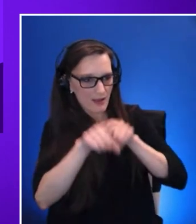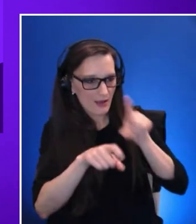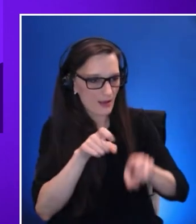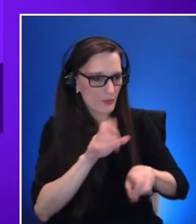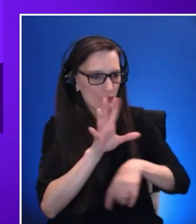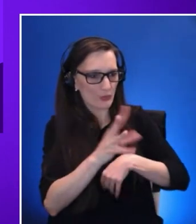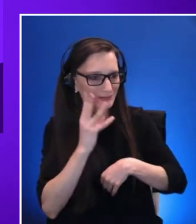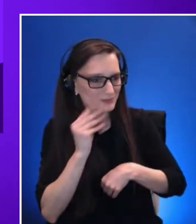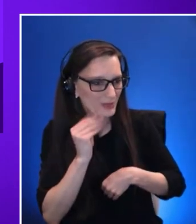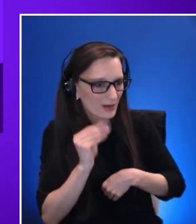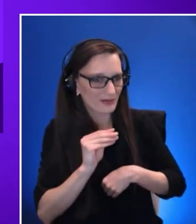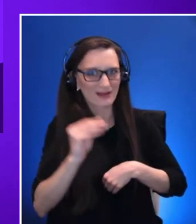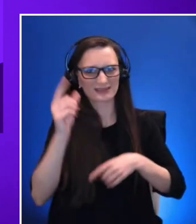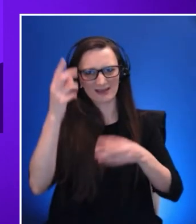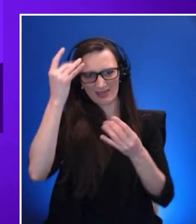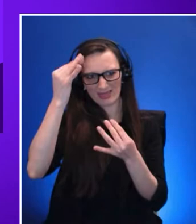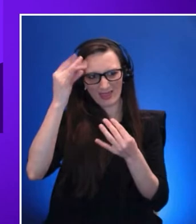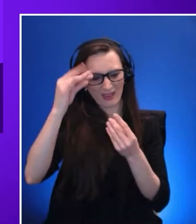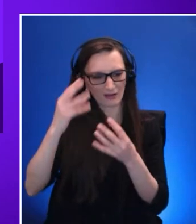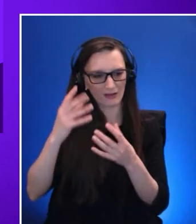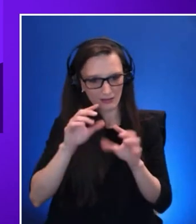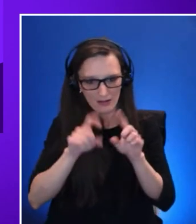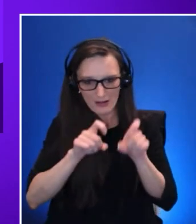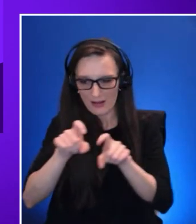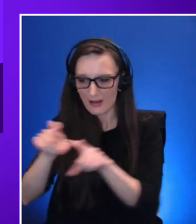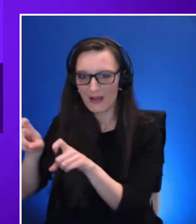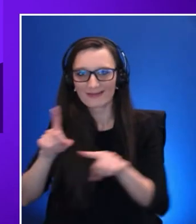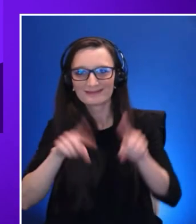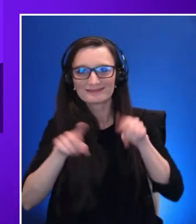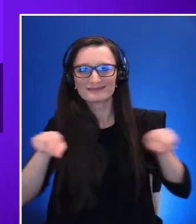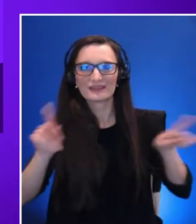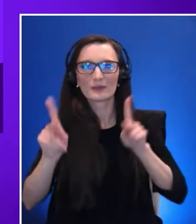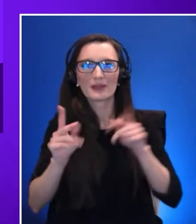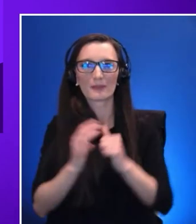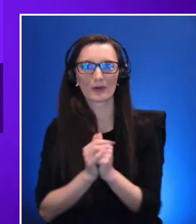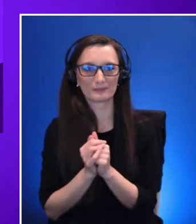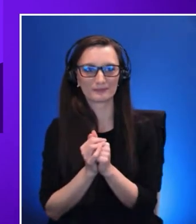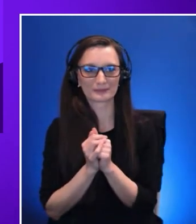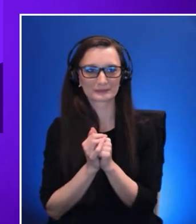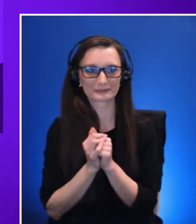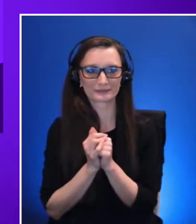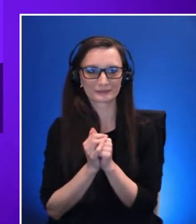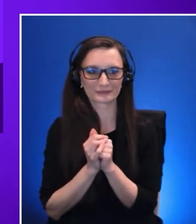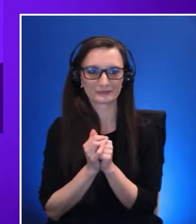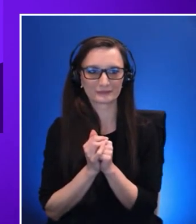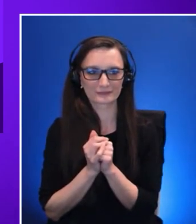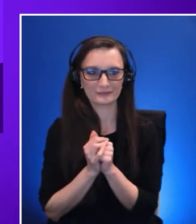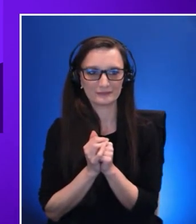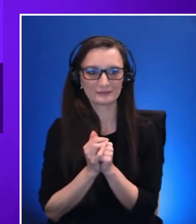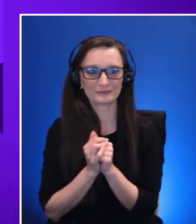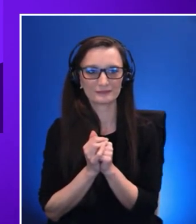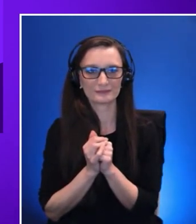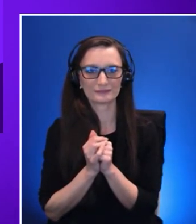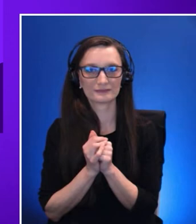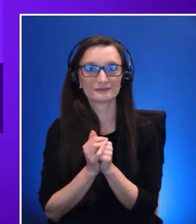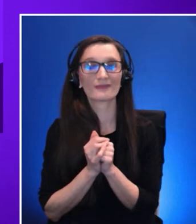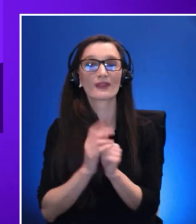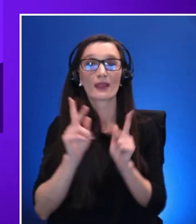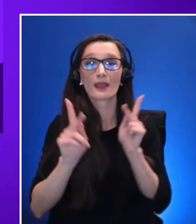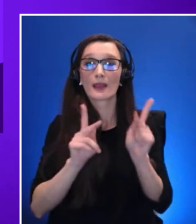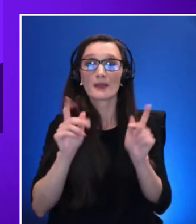we seek individuals in Accenture with a permanent temporary or situational disability,